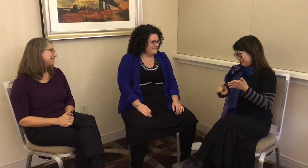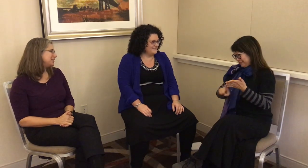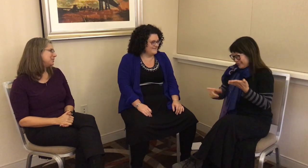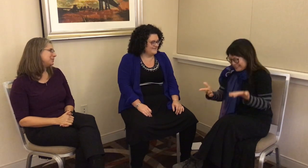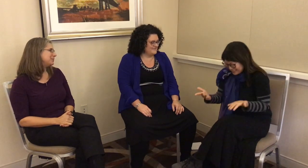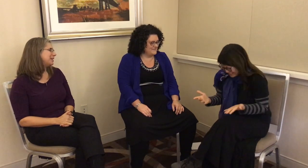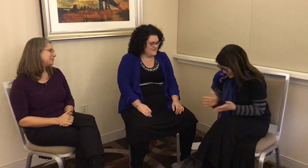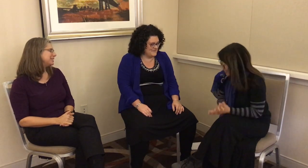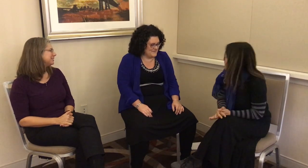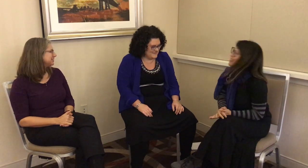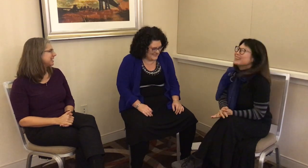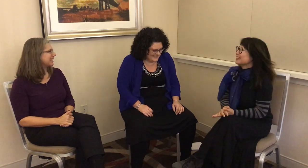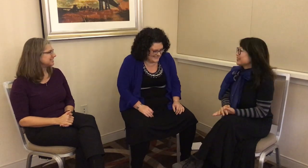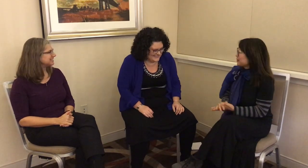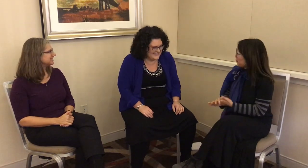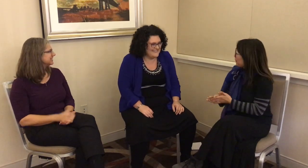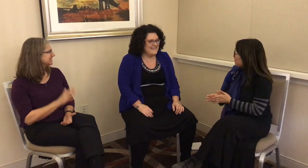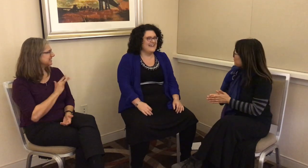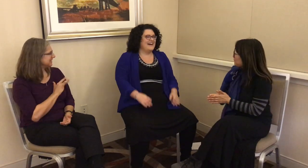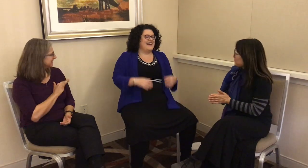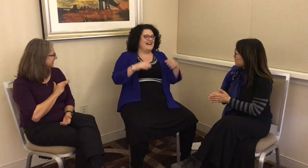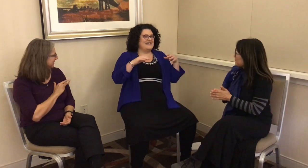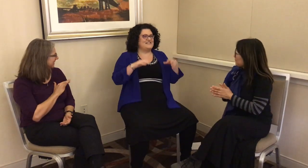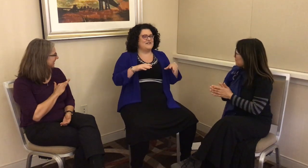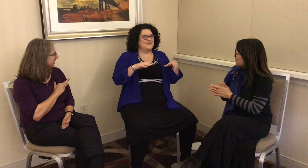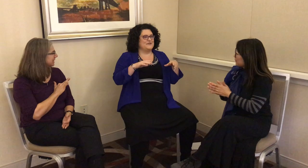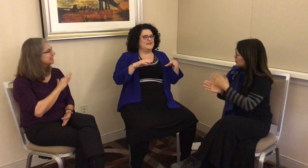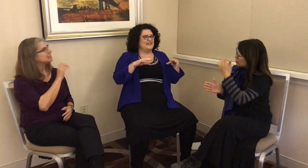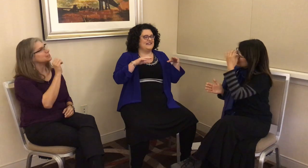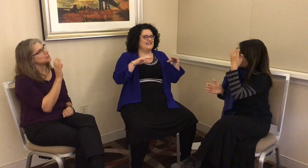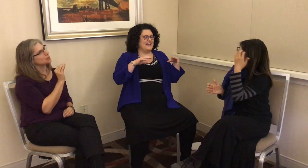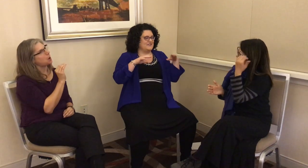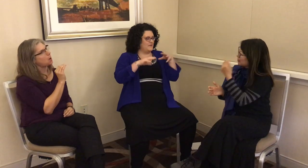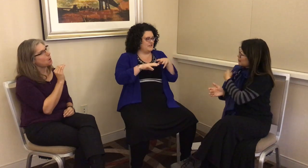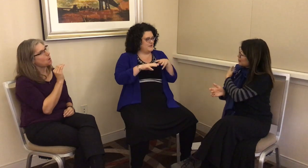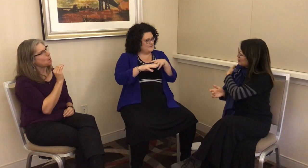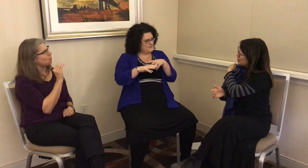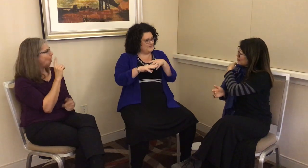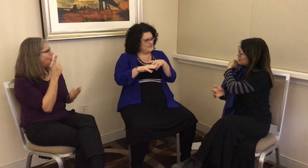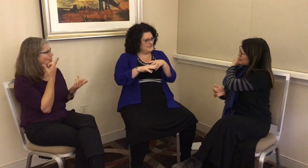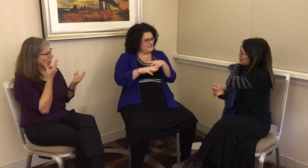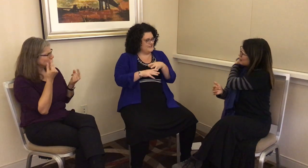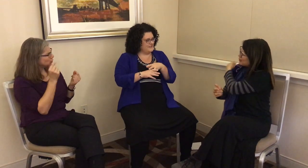into research, I guess. G: What did you end up doing your dissertation